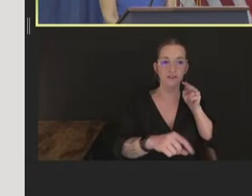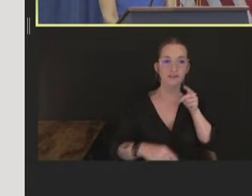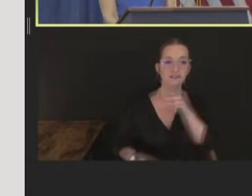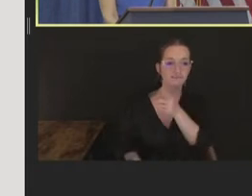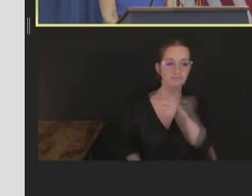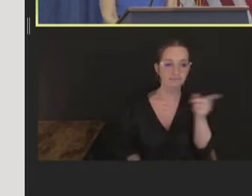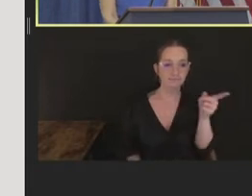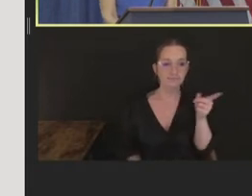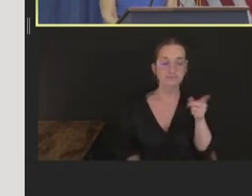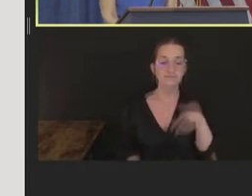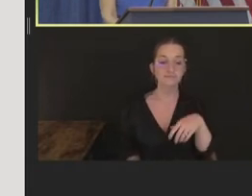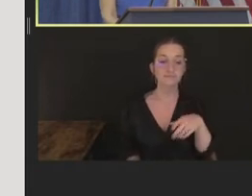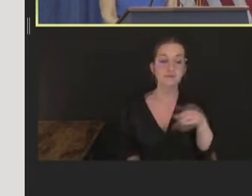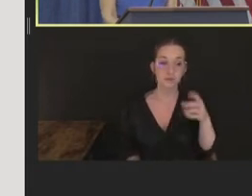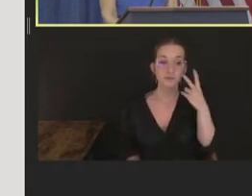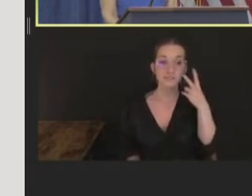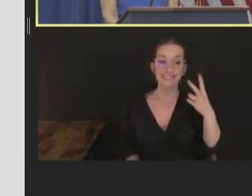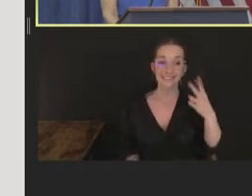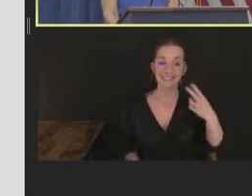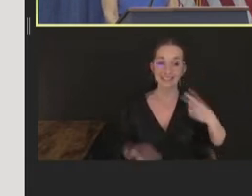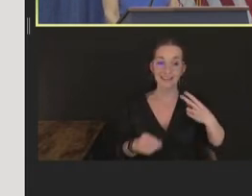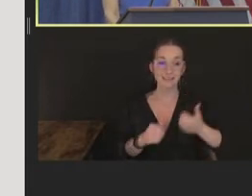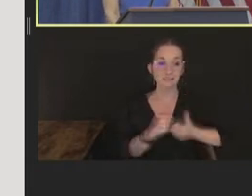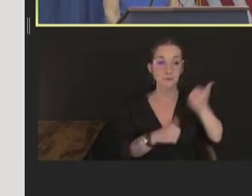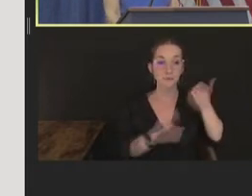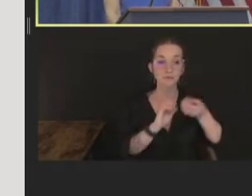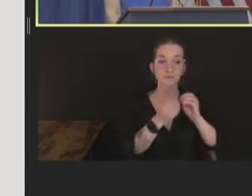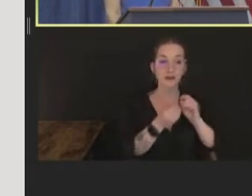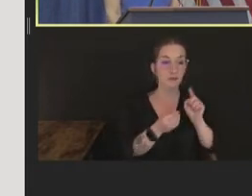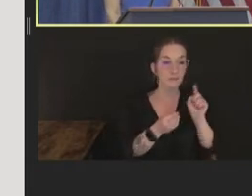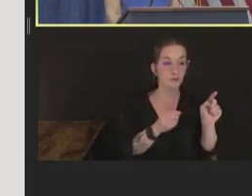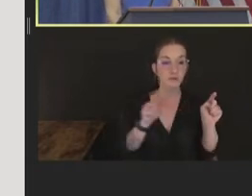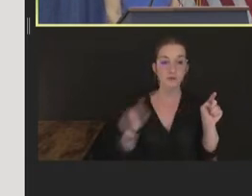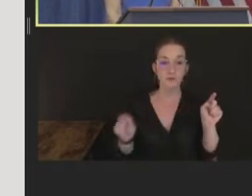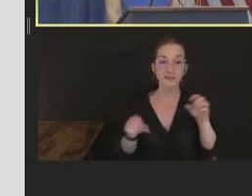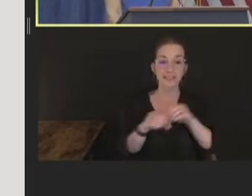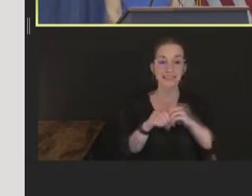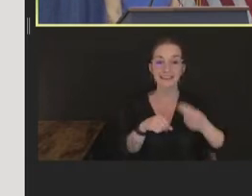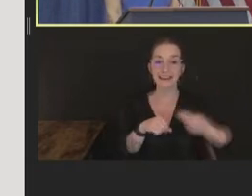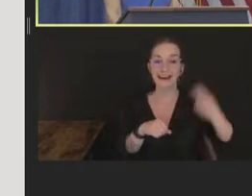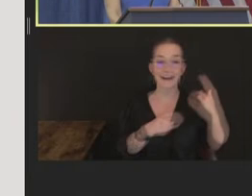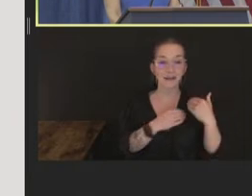can see the highest number of administrations are in our highest burden states, like California,